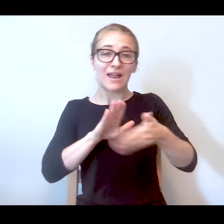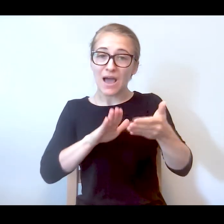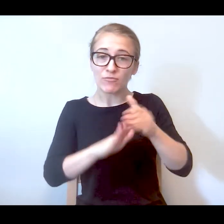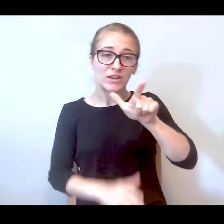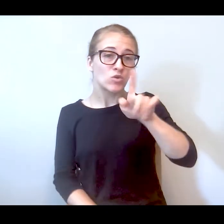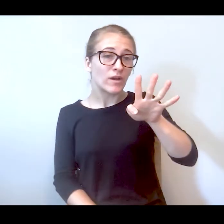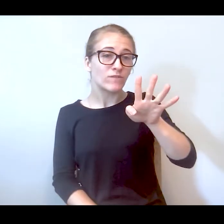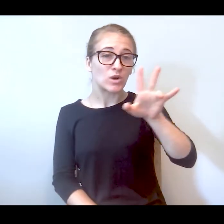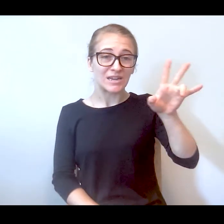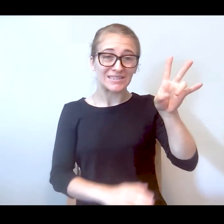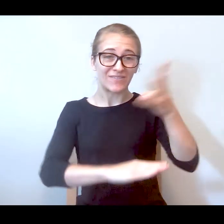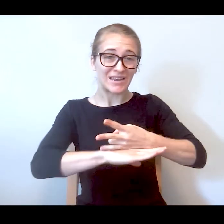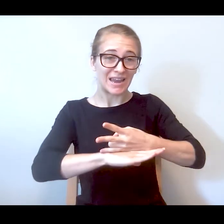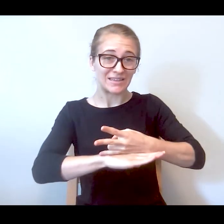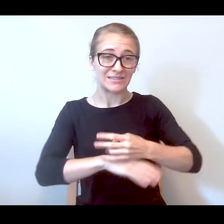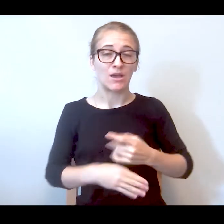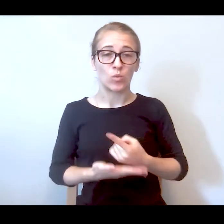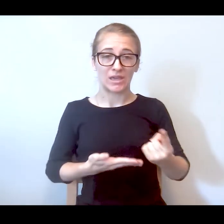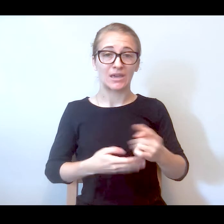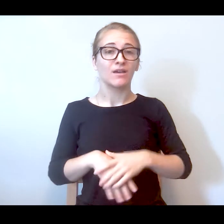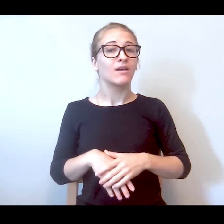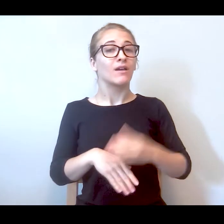know anything about crises, but crises don't operate